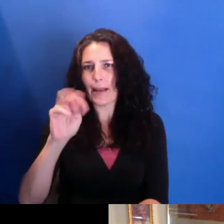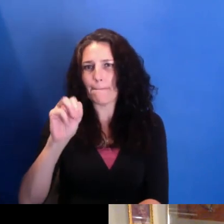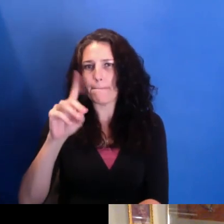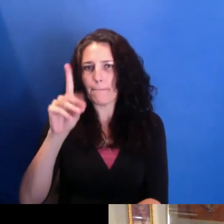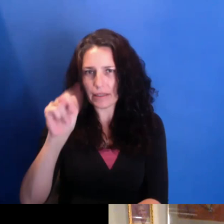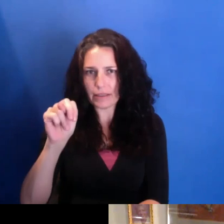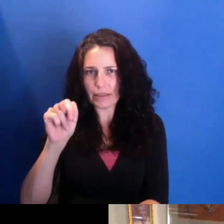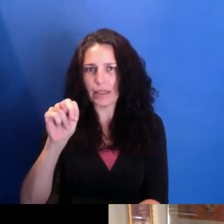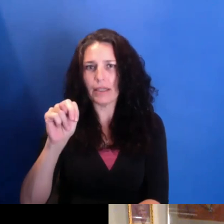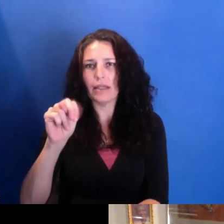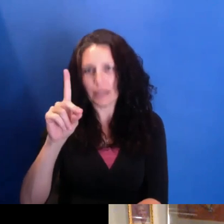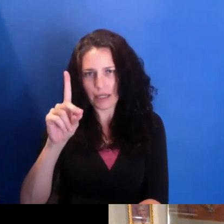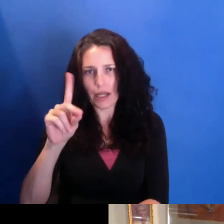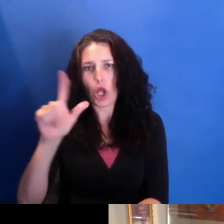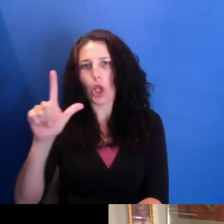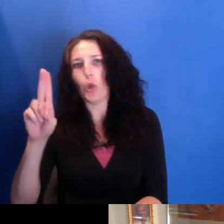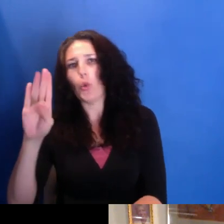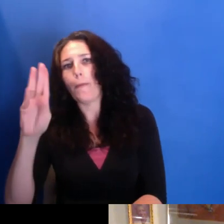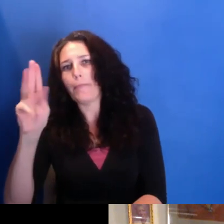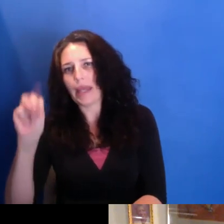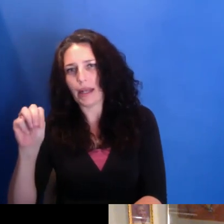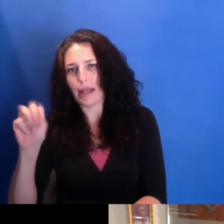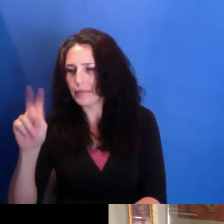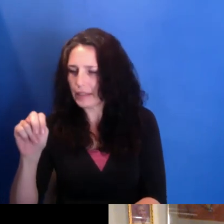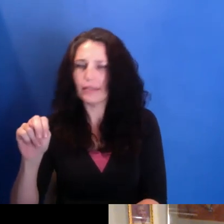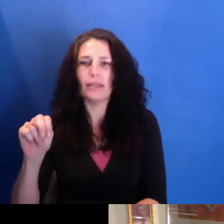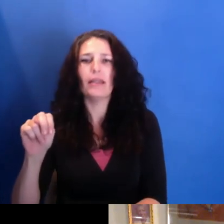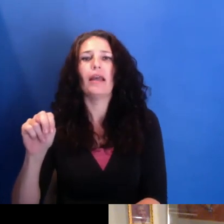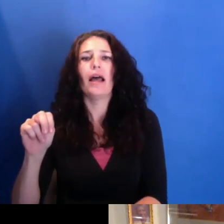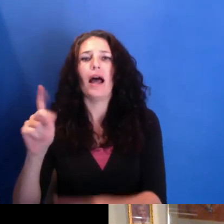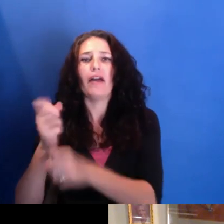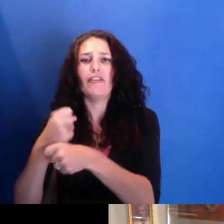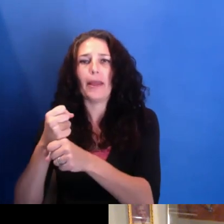away from from where I am now. And-- and Micheaux, I've learned from Pearl Bowser,